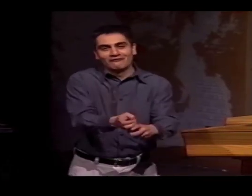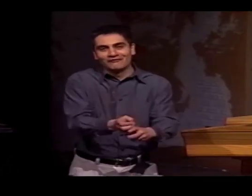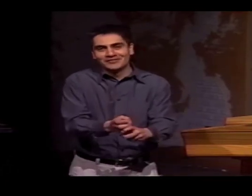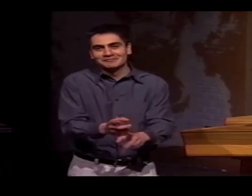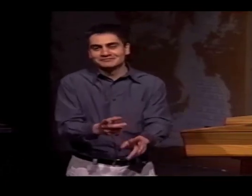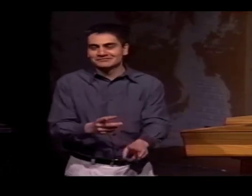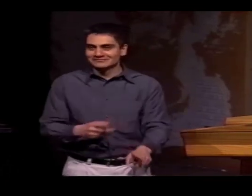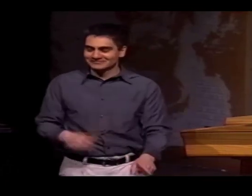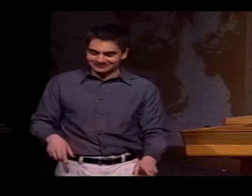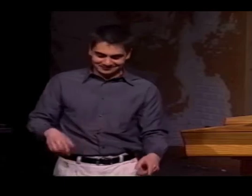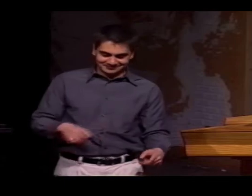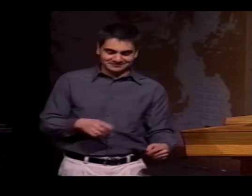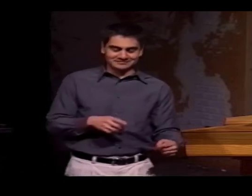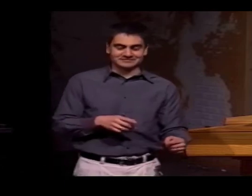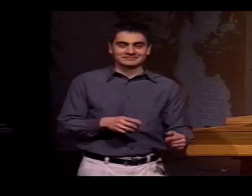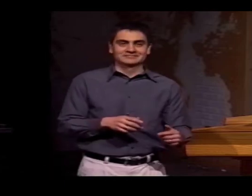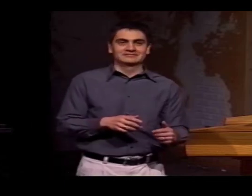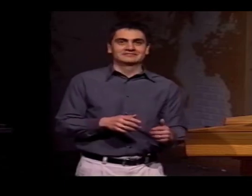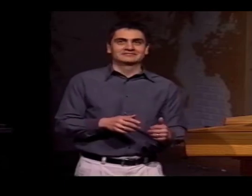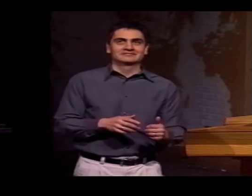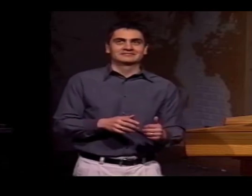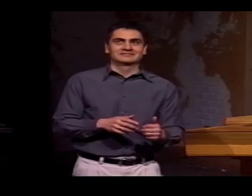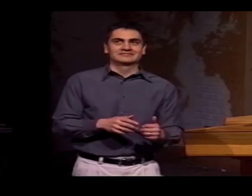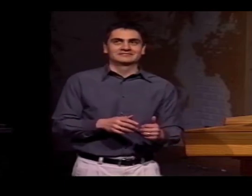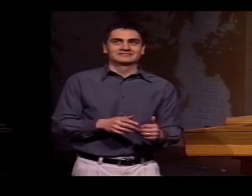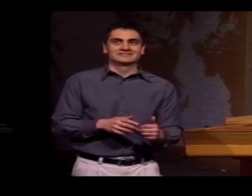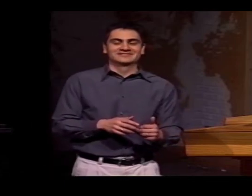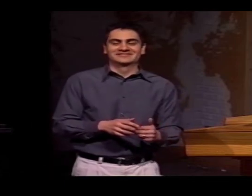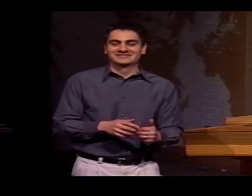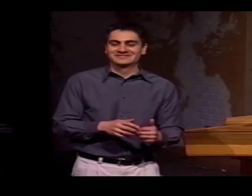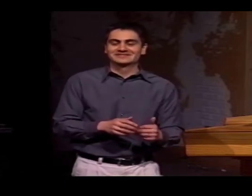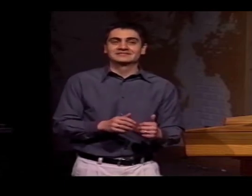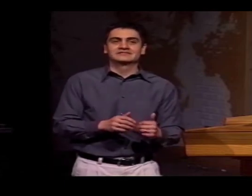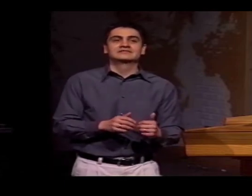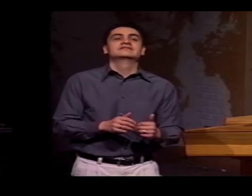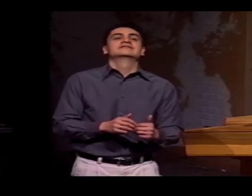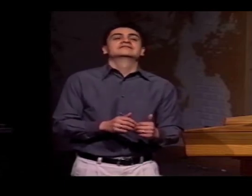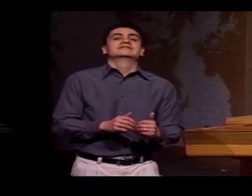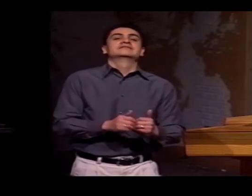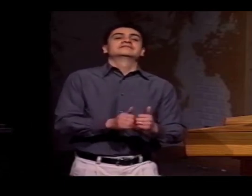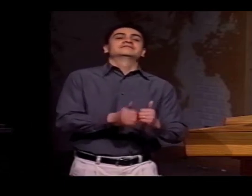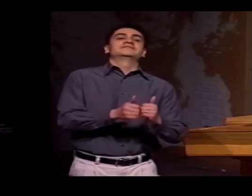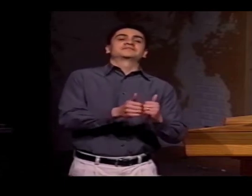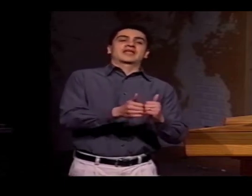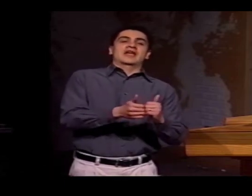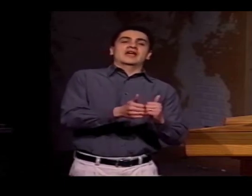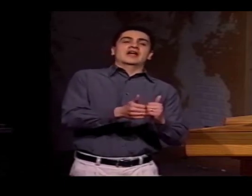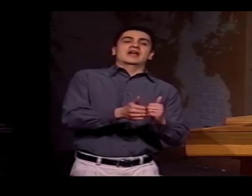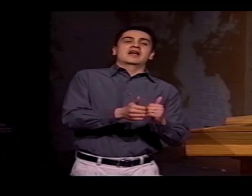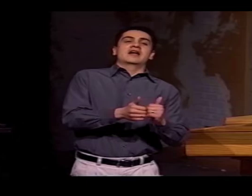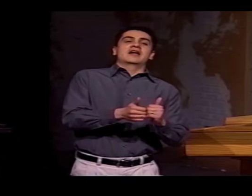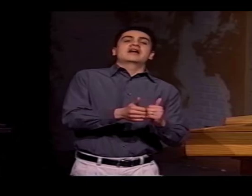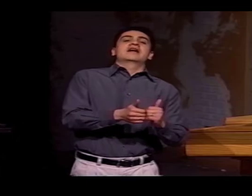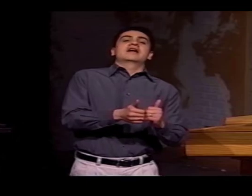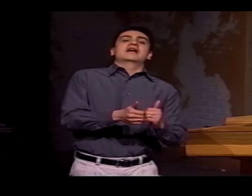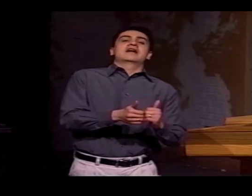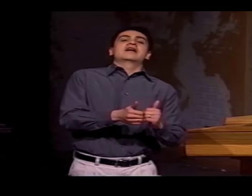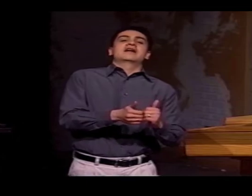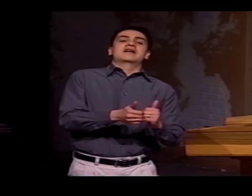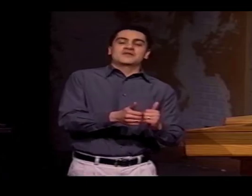THAT'S TOUGH. WAIT. HA HA! LET ME SEE IF I CAN DO THIS. HEAD BACK. HOW--THERE. THAT'S LSM.